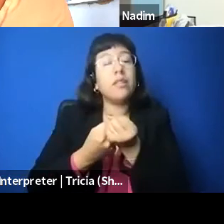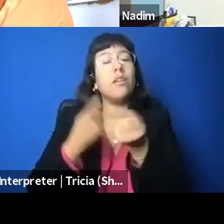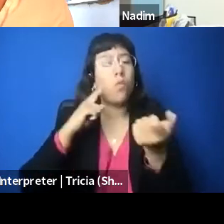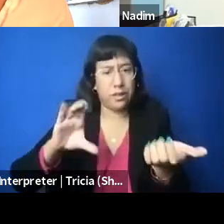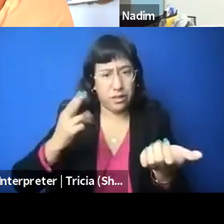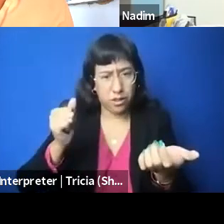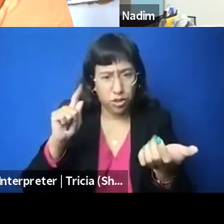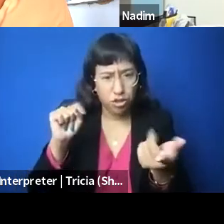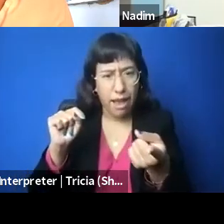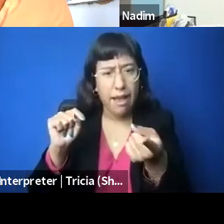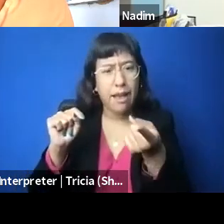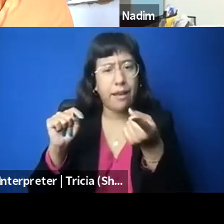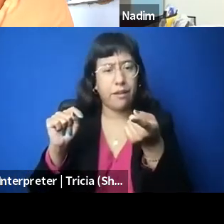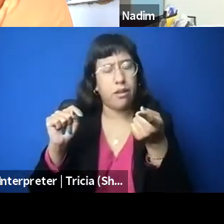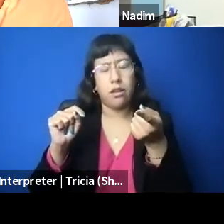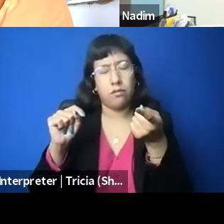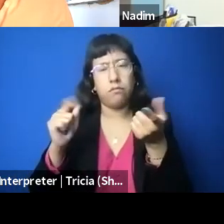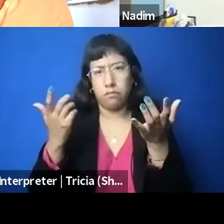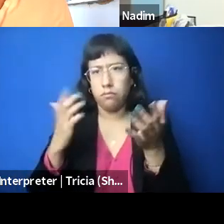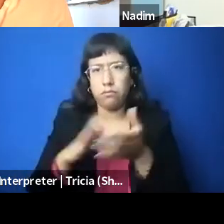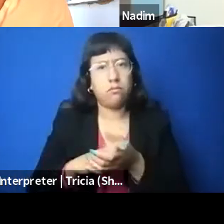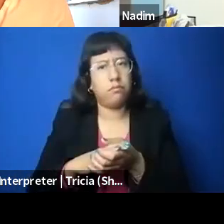sort of the fact that there's plenty of Jewish Americans